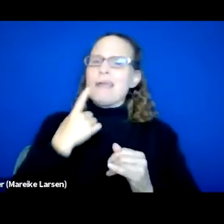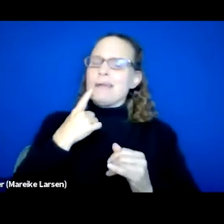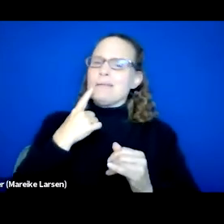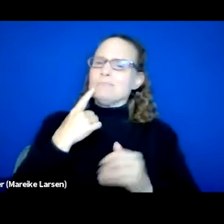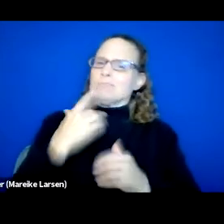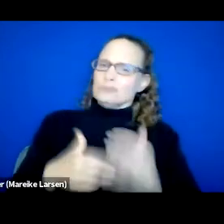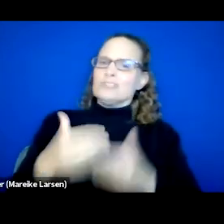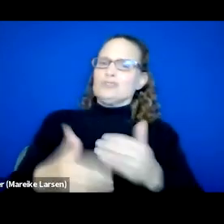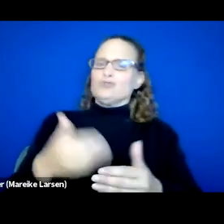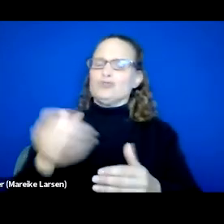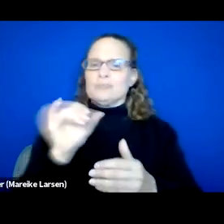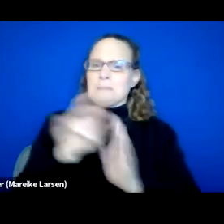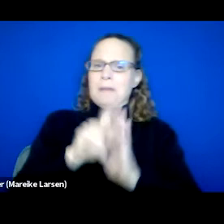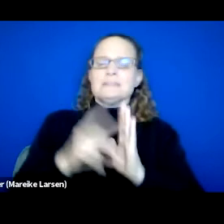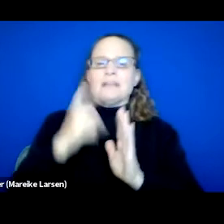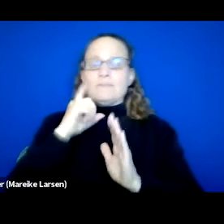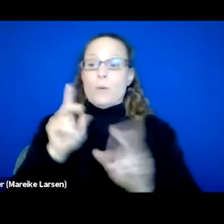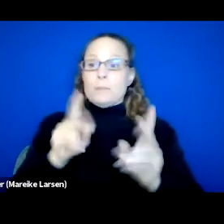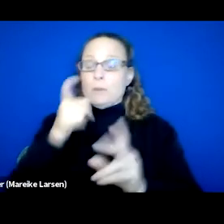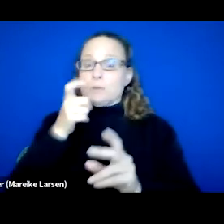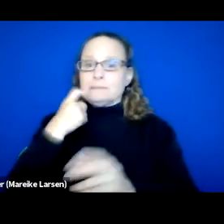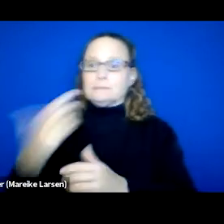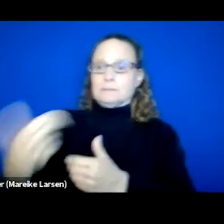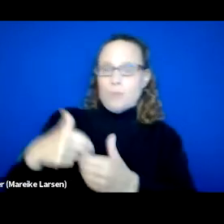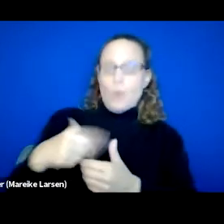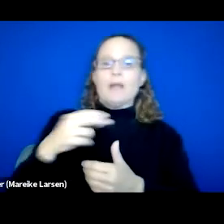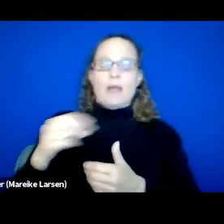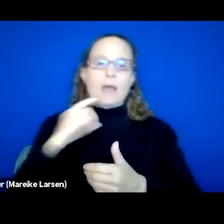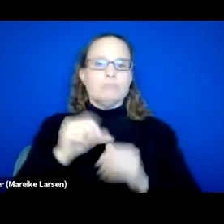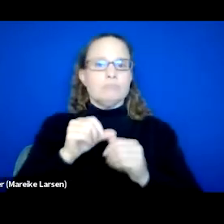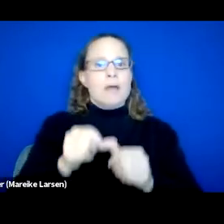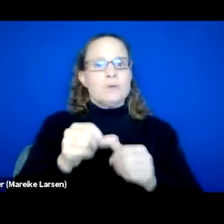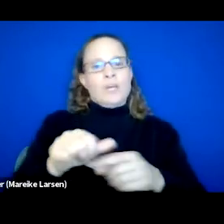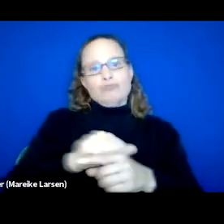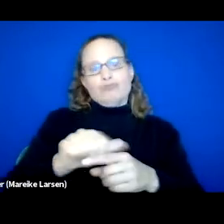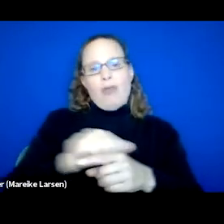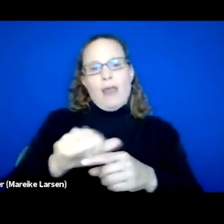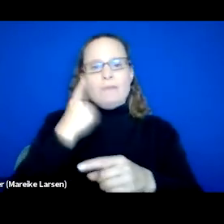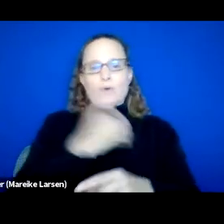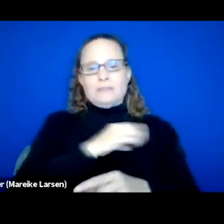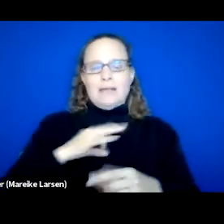to onboarding and continuously training related to cultural humility.